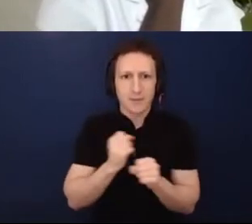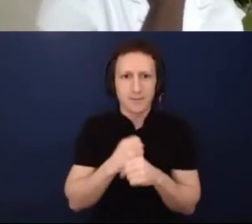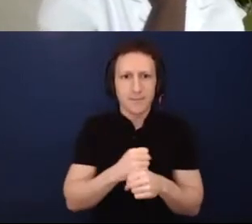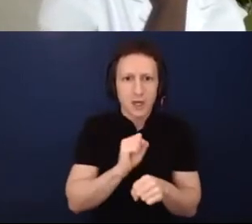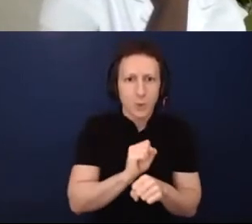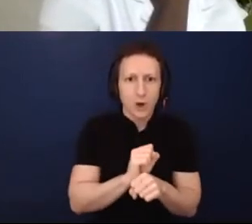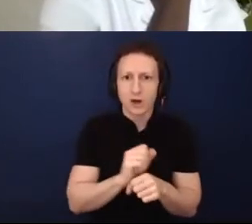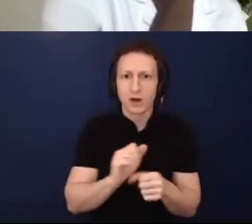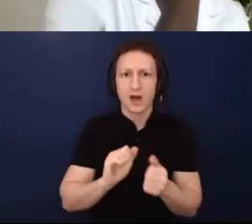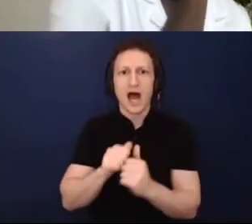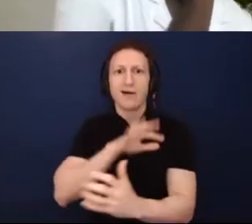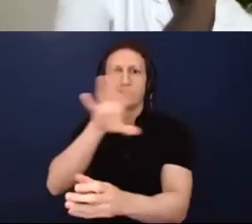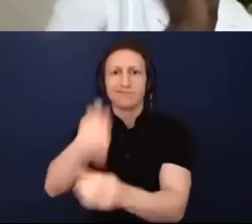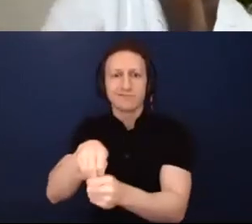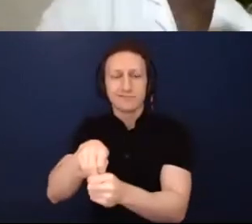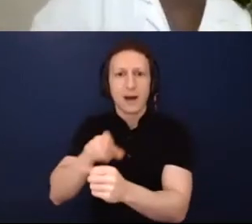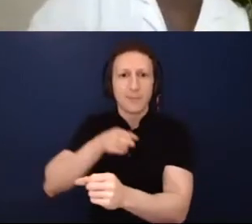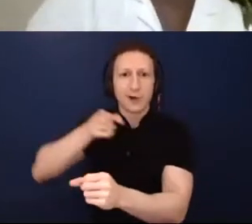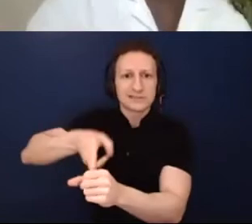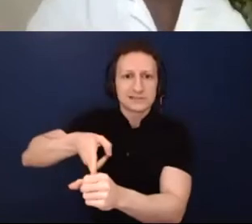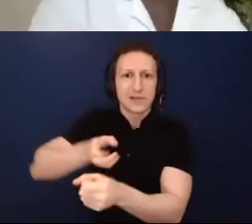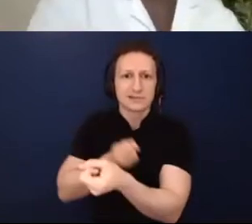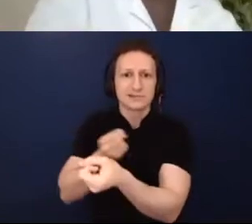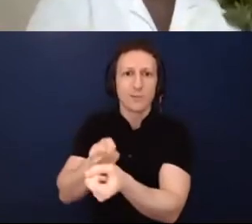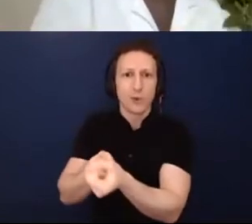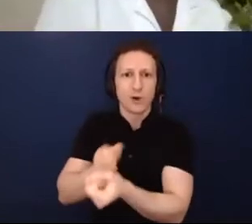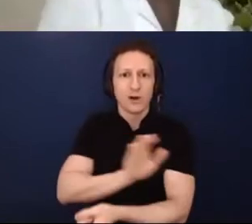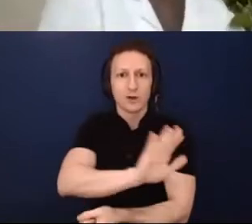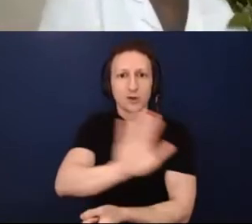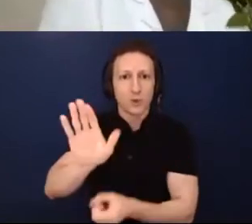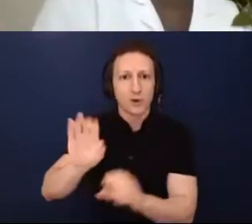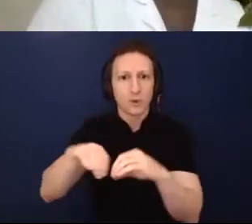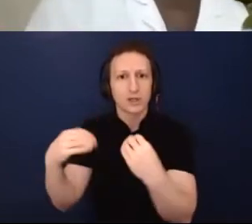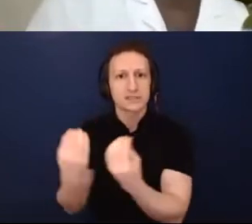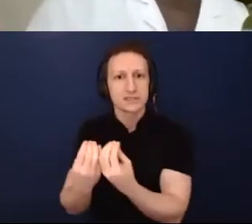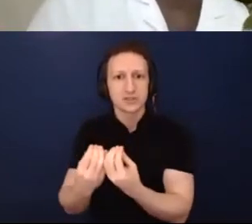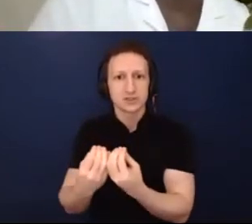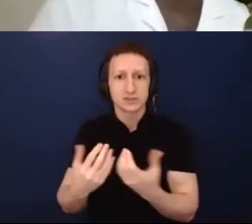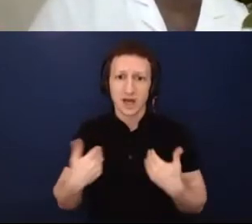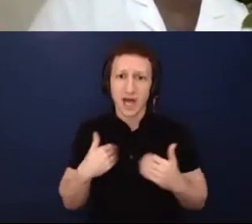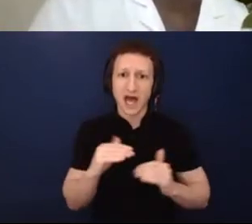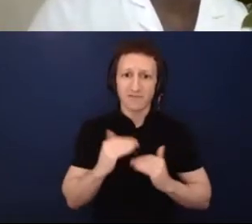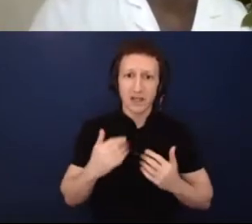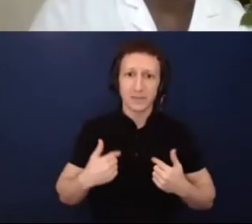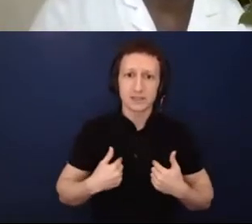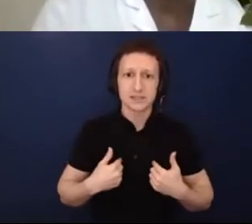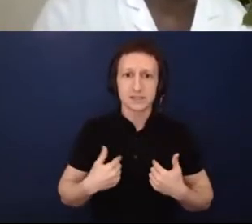for cultural organizations institutions. And also, what would be really nice to